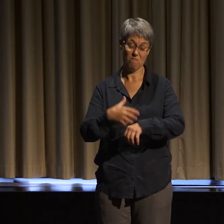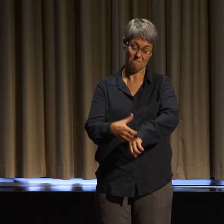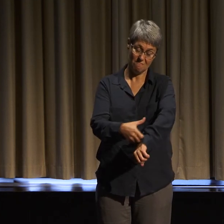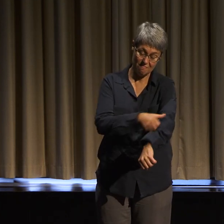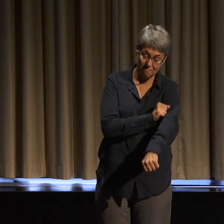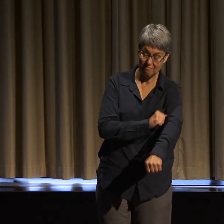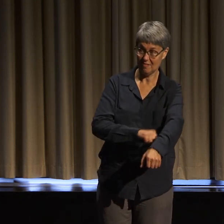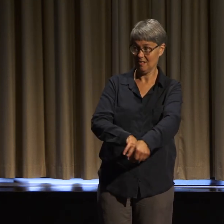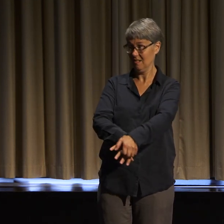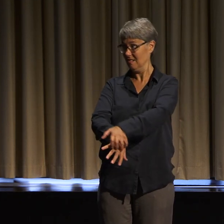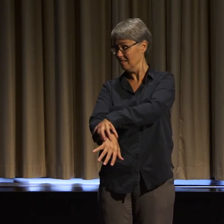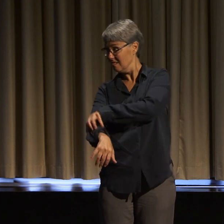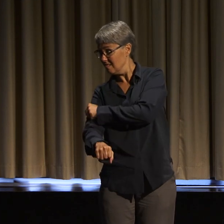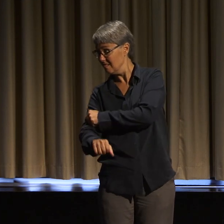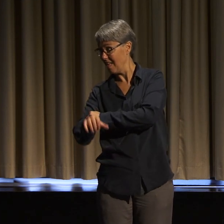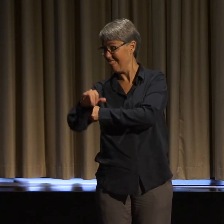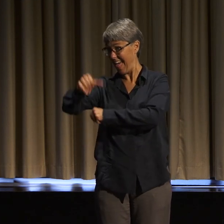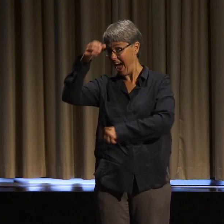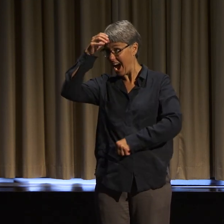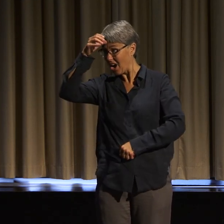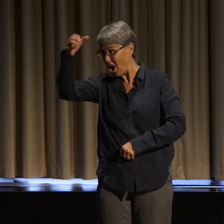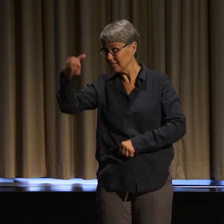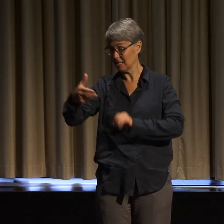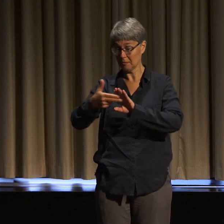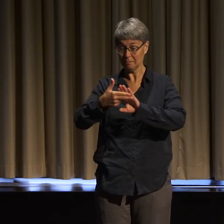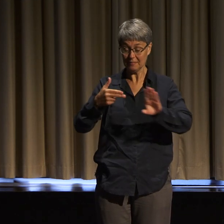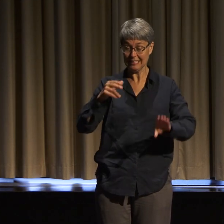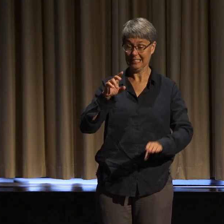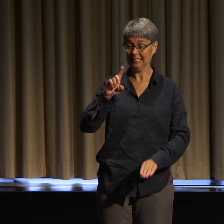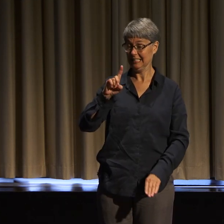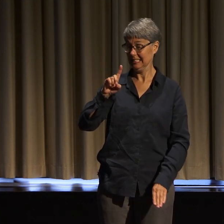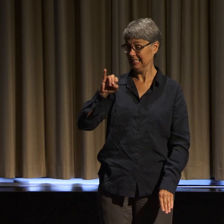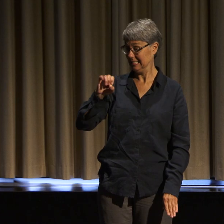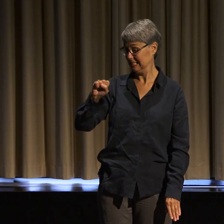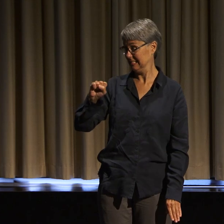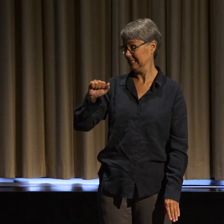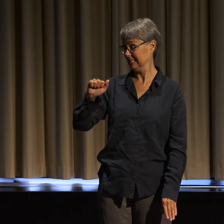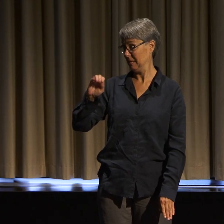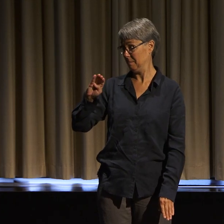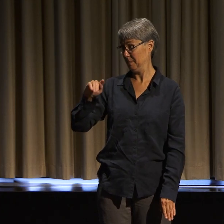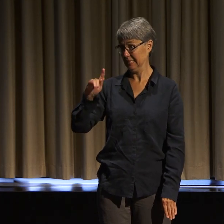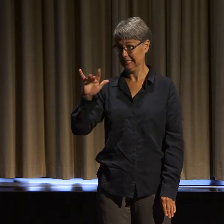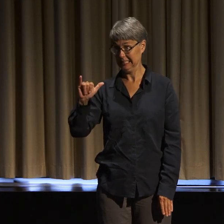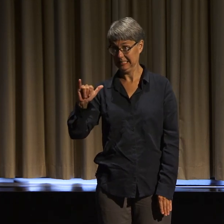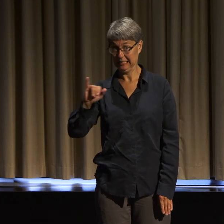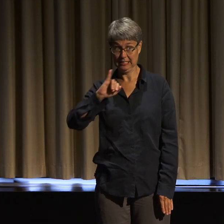Disability justice should not only be about our analysis and political work,